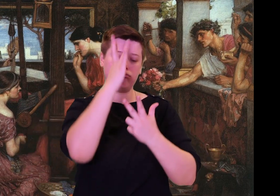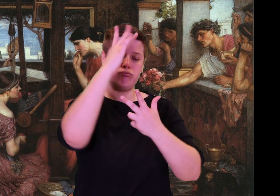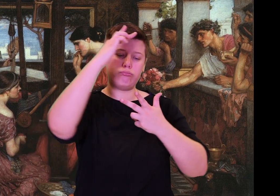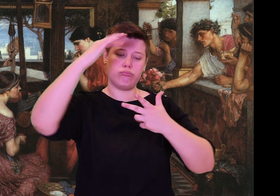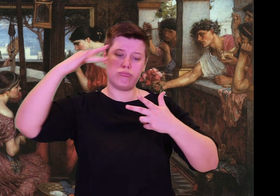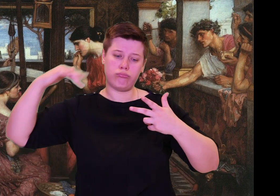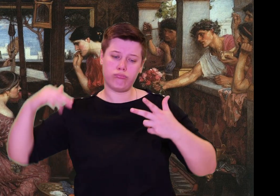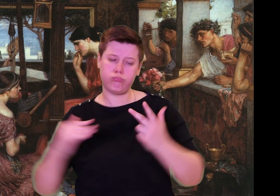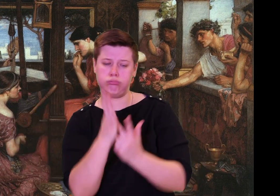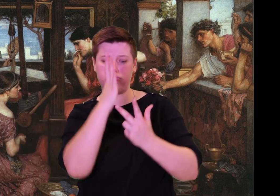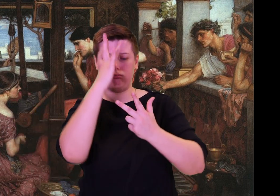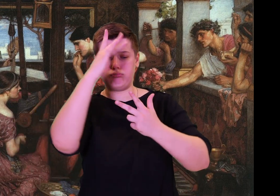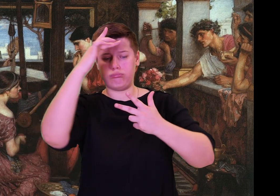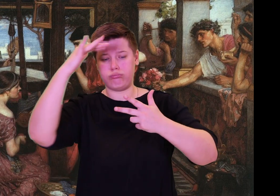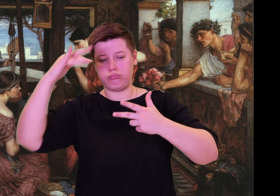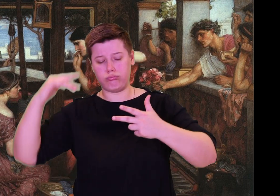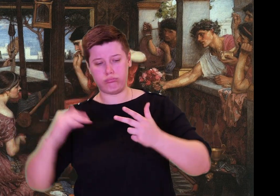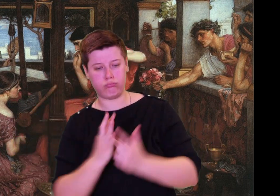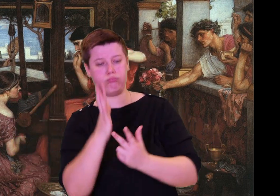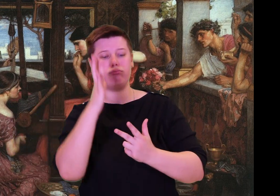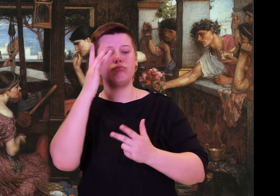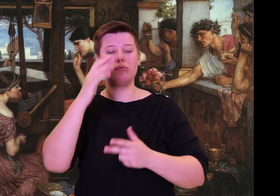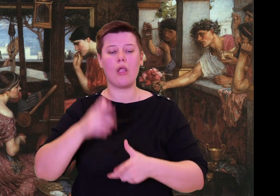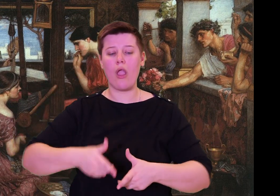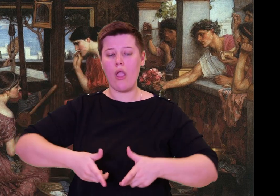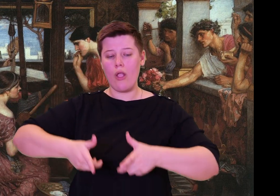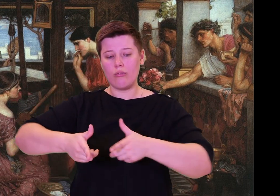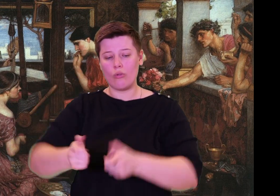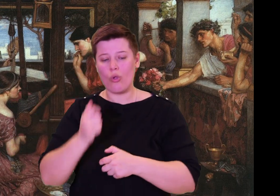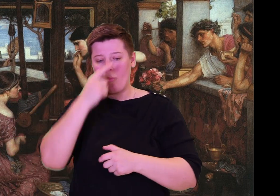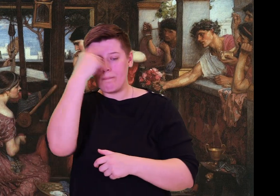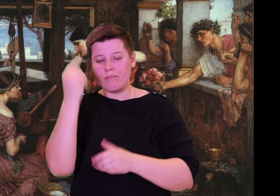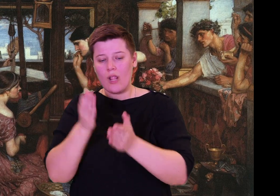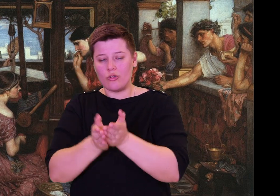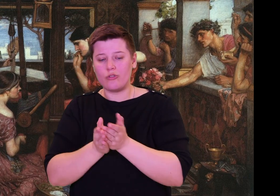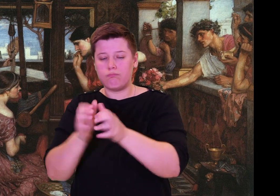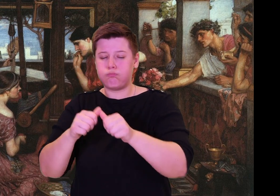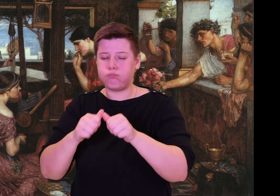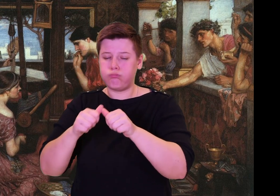She sat down in the stern, and next to her Telemachus was seated.